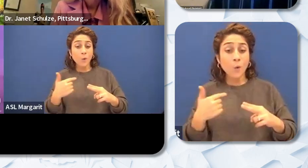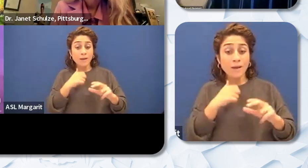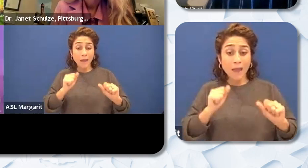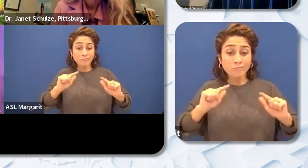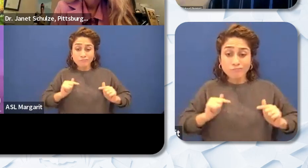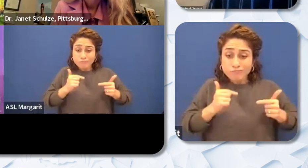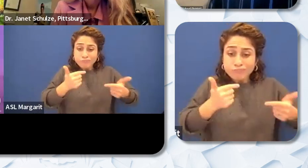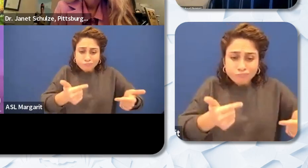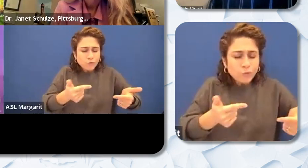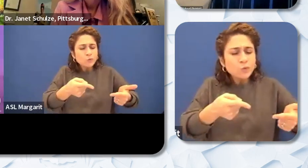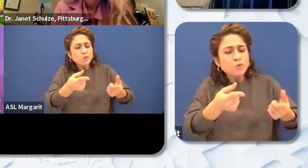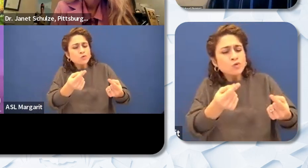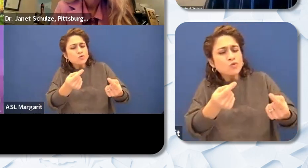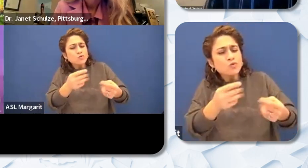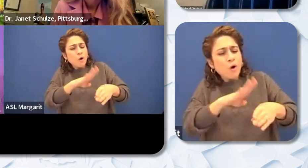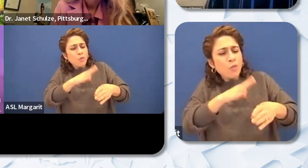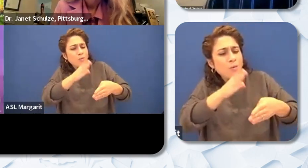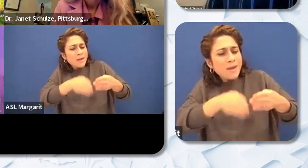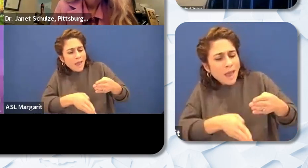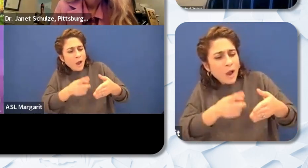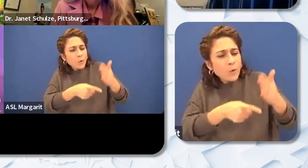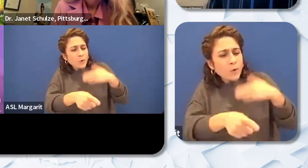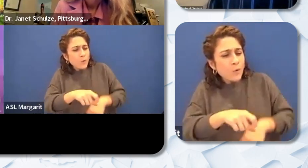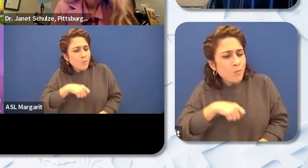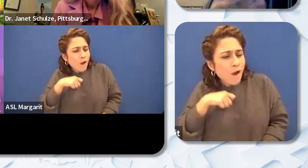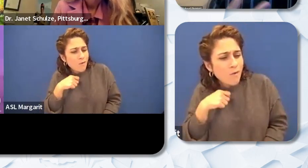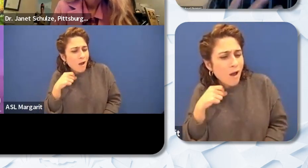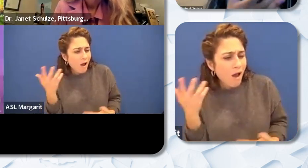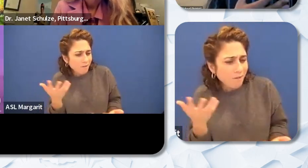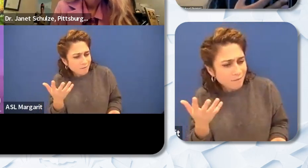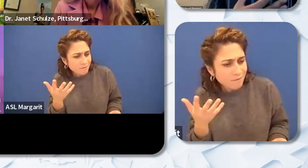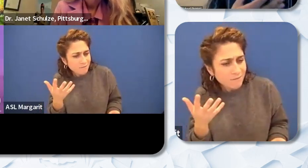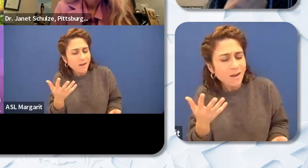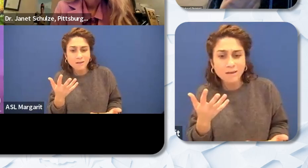or what they're excited and proud about and that has a lot of power you know coming from us and it